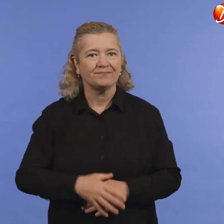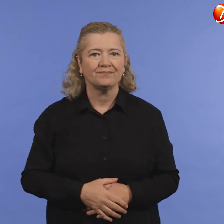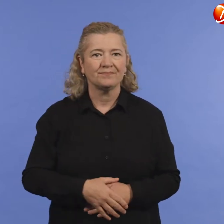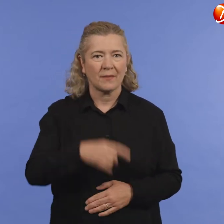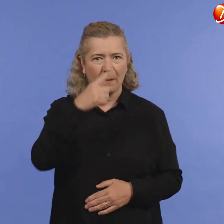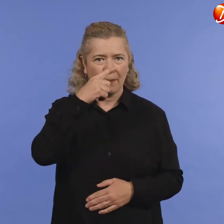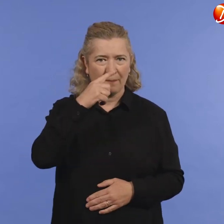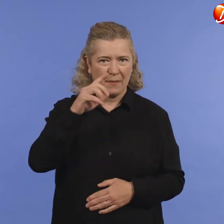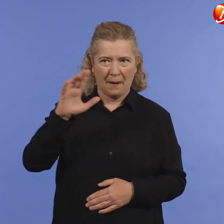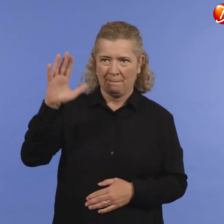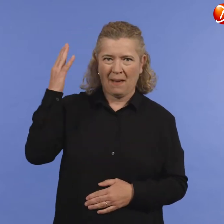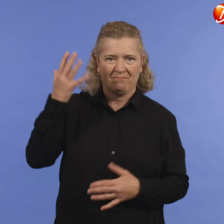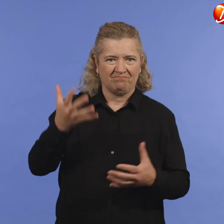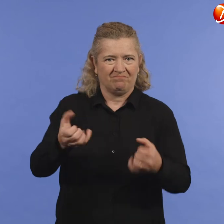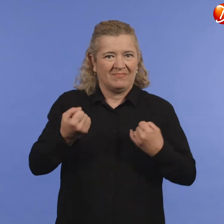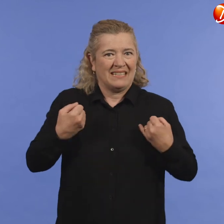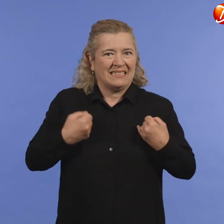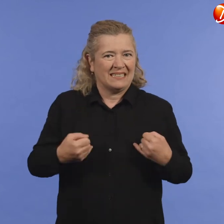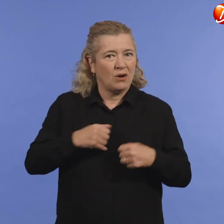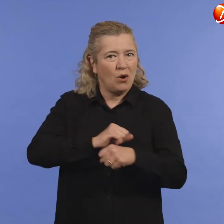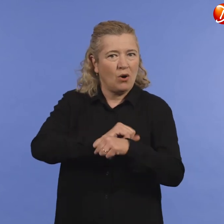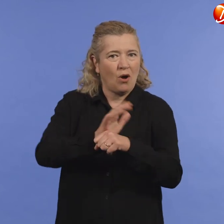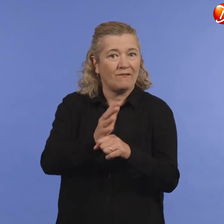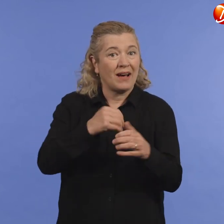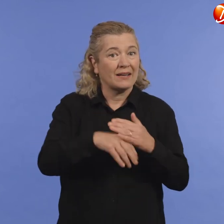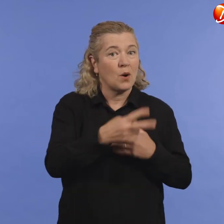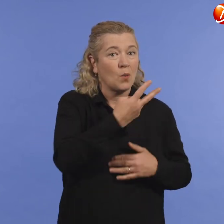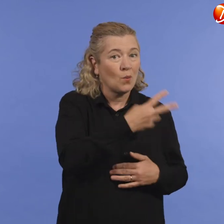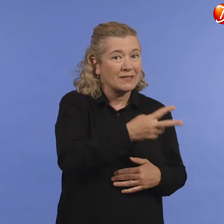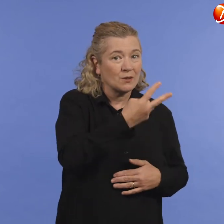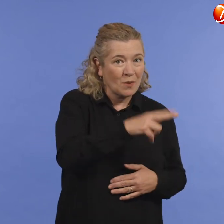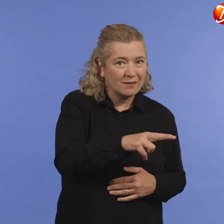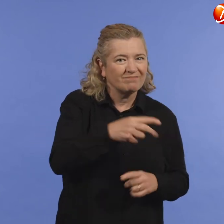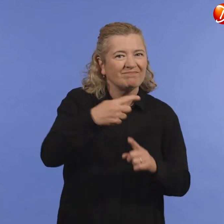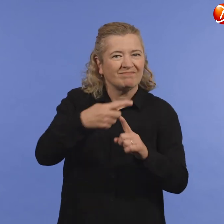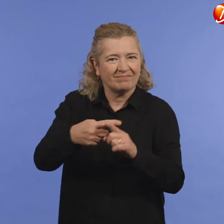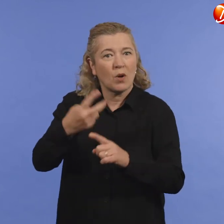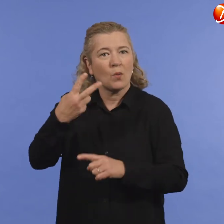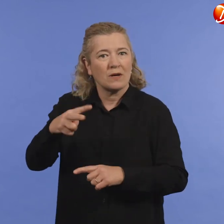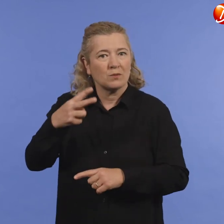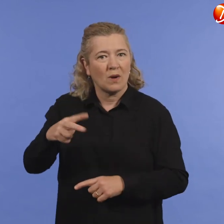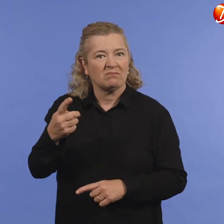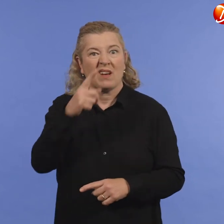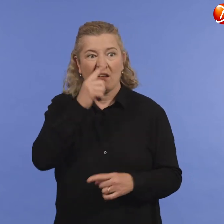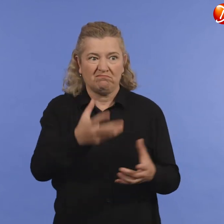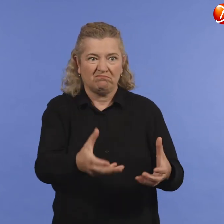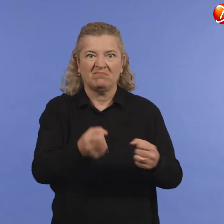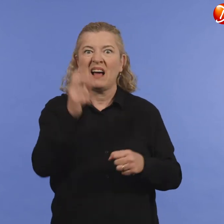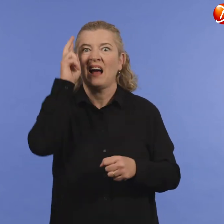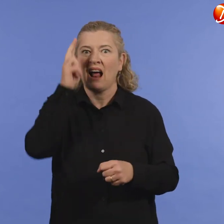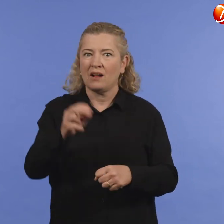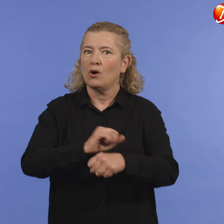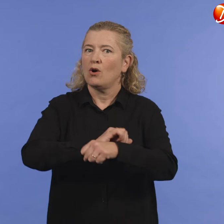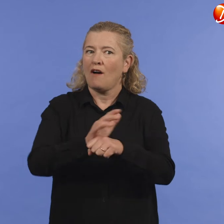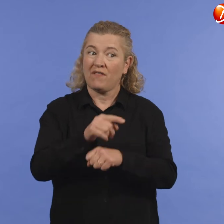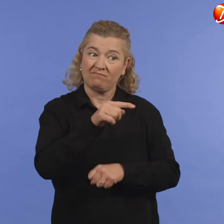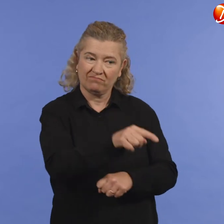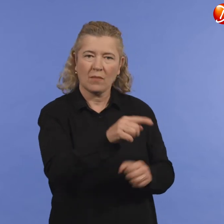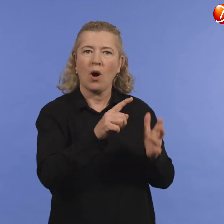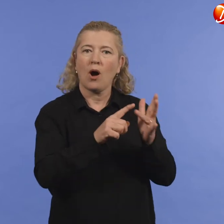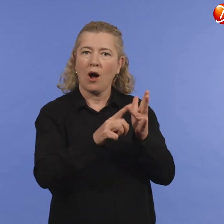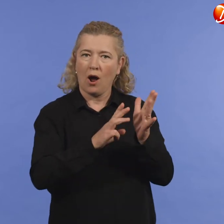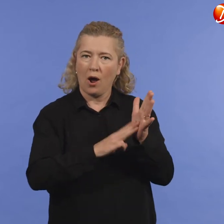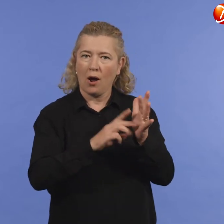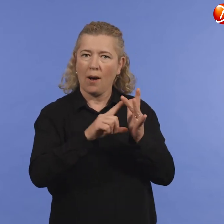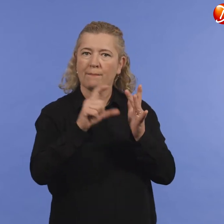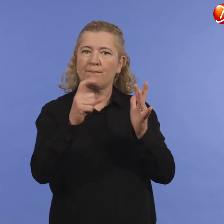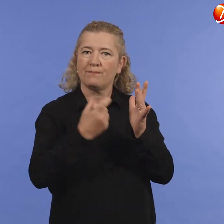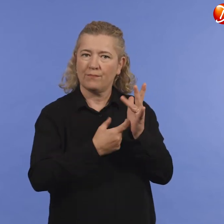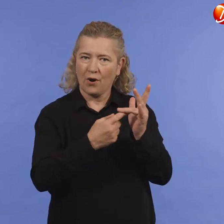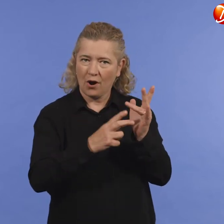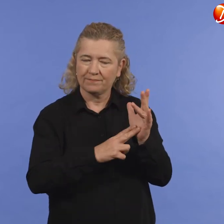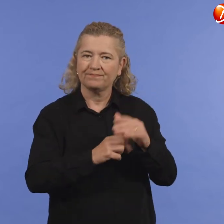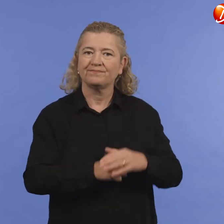Omicron can re-infect those who have had previous strains of COVID-19; and